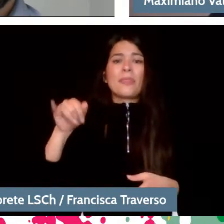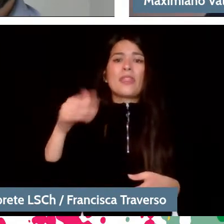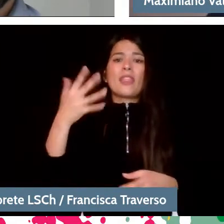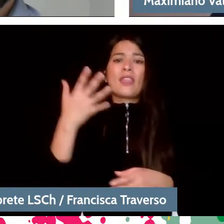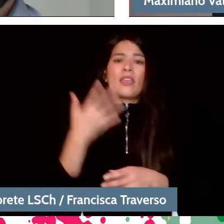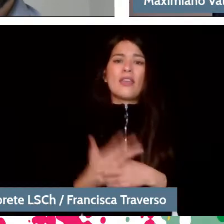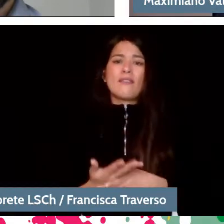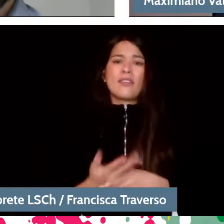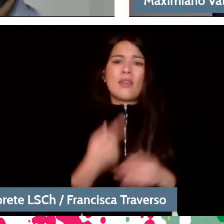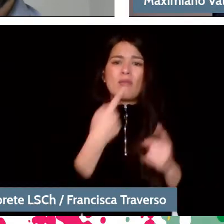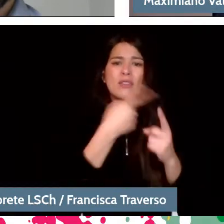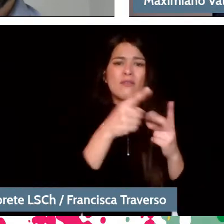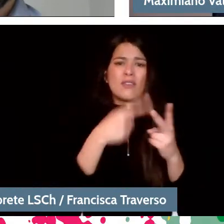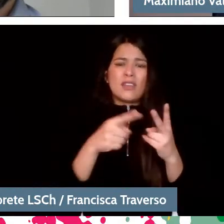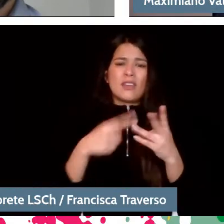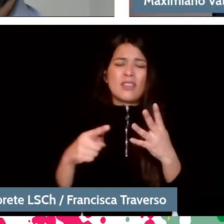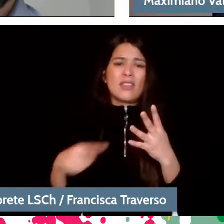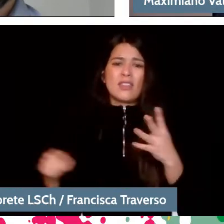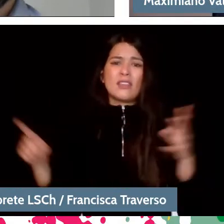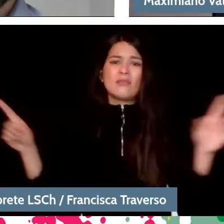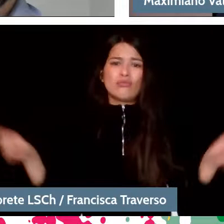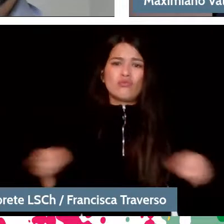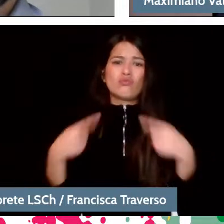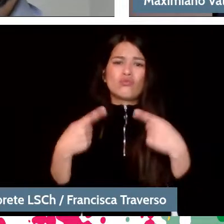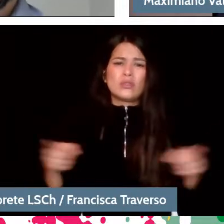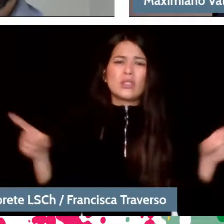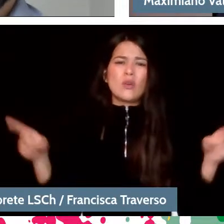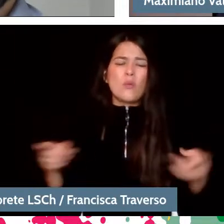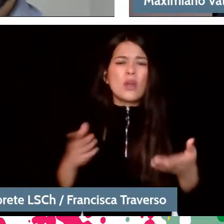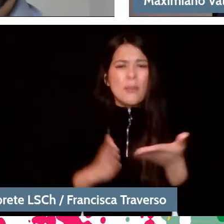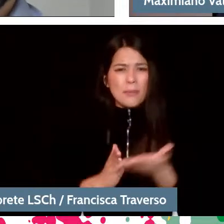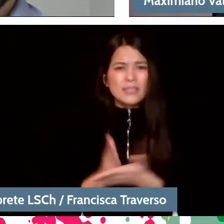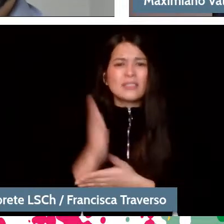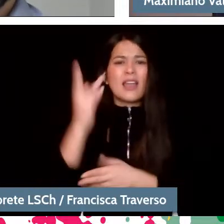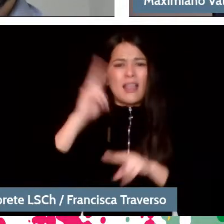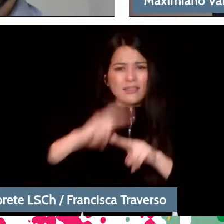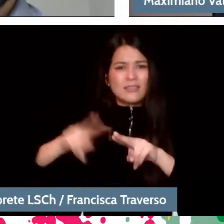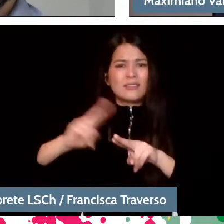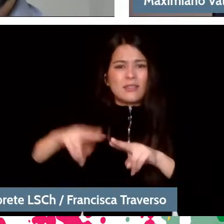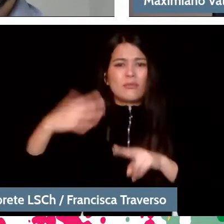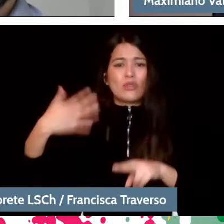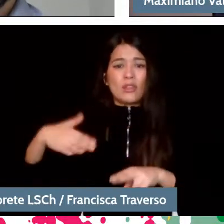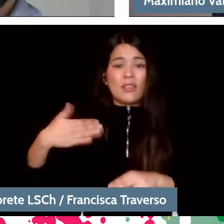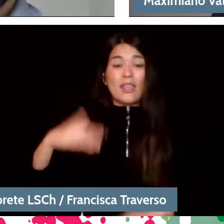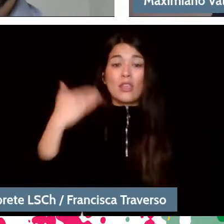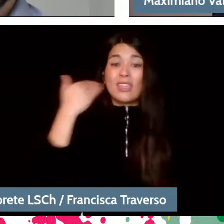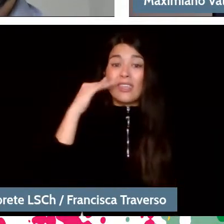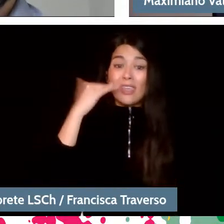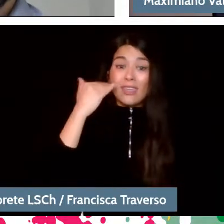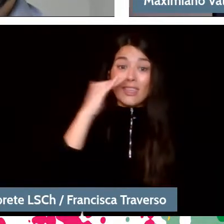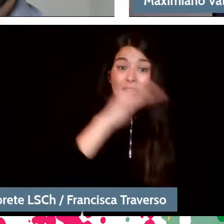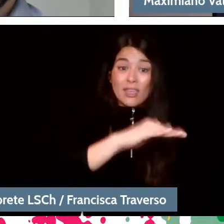and it was played, however, because the important thing was to start working. All those boys who came, came from very humble families